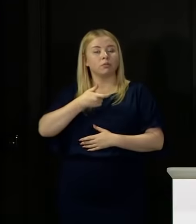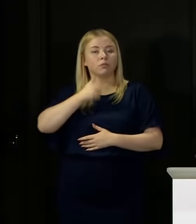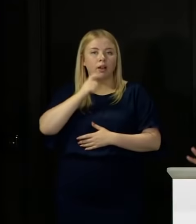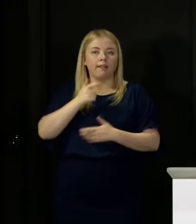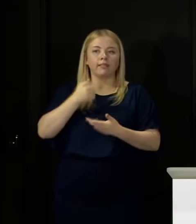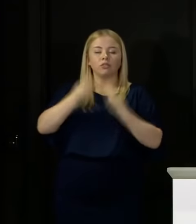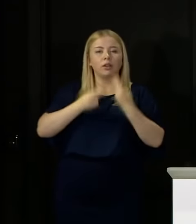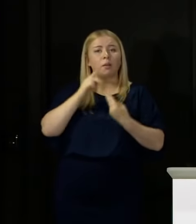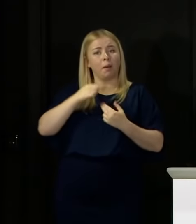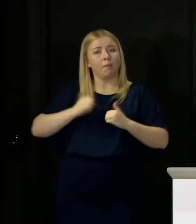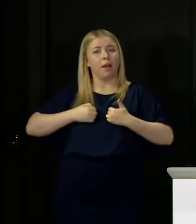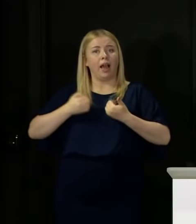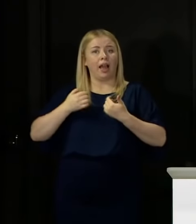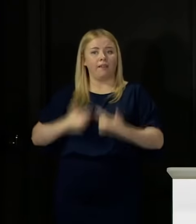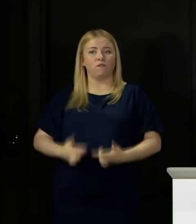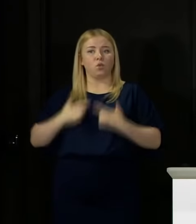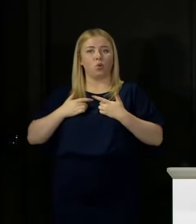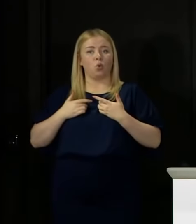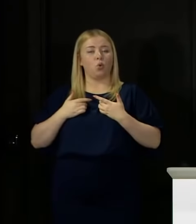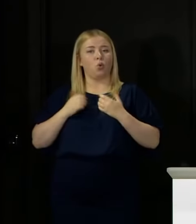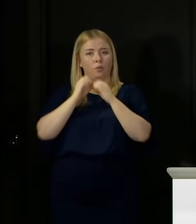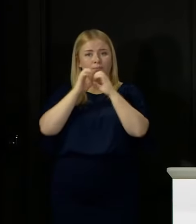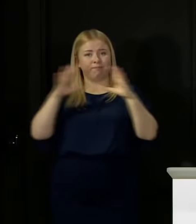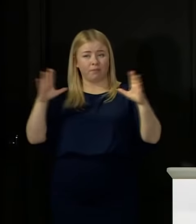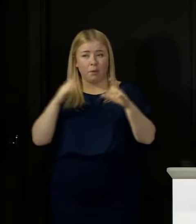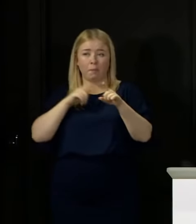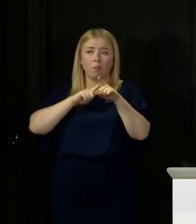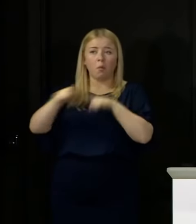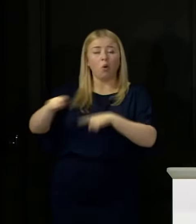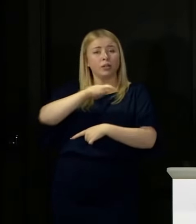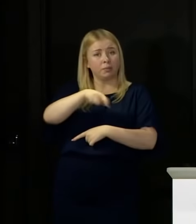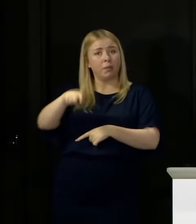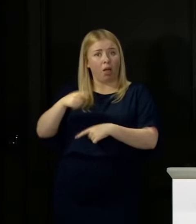everything that we are asking people to do, is that the vast majority are doing it.